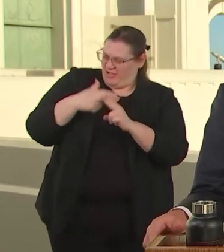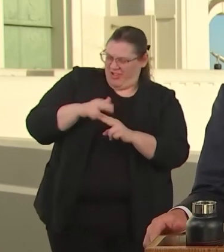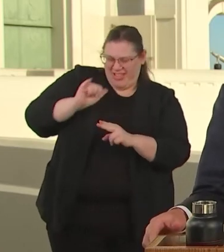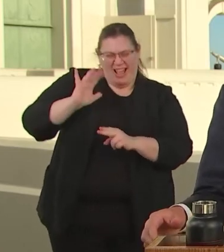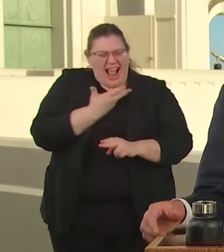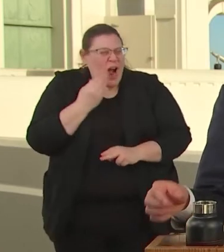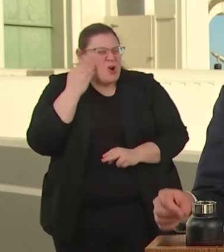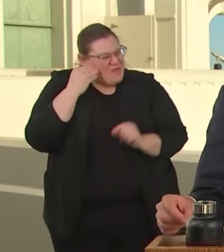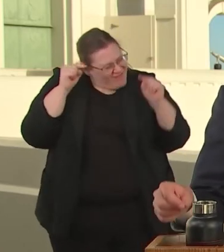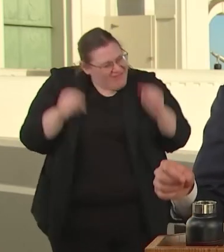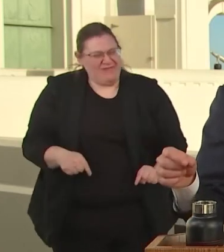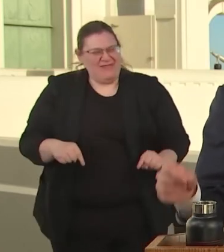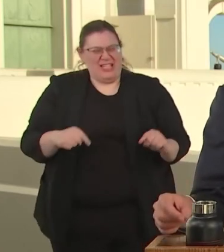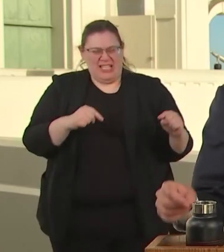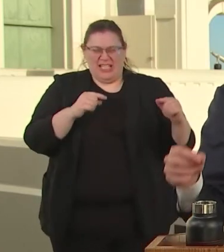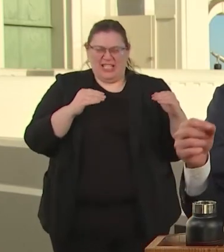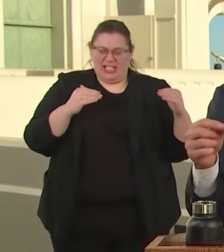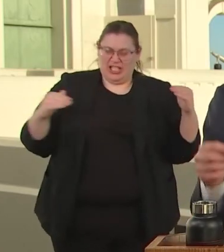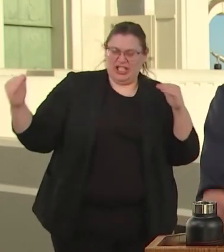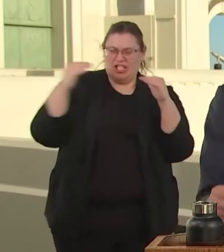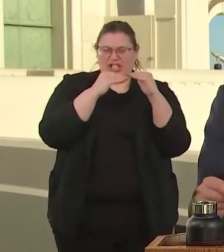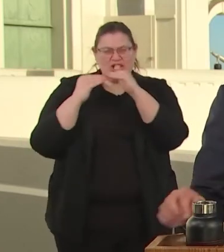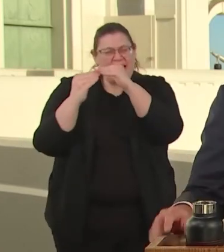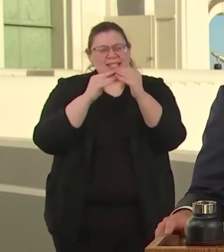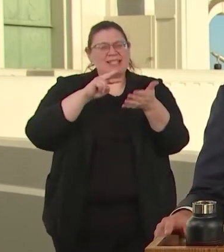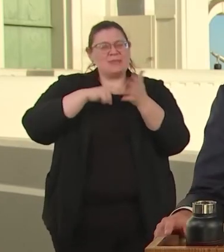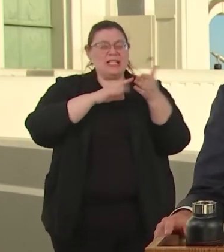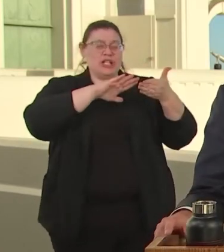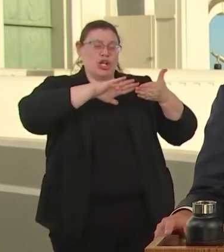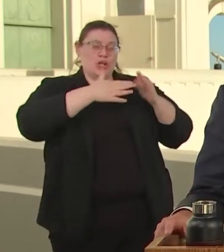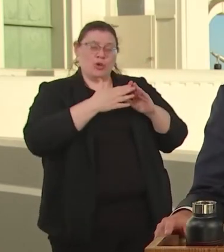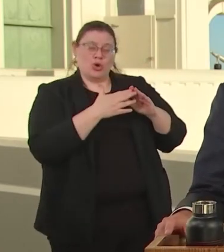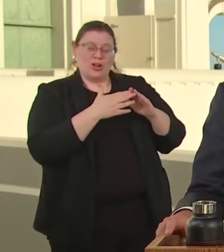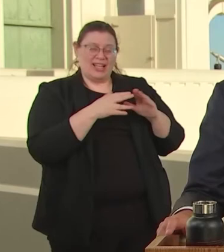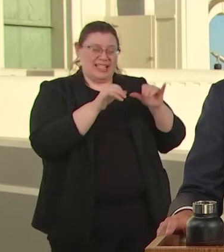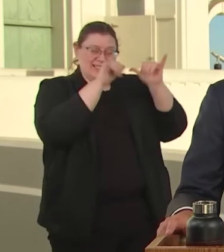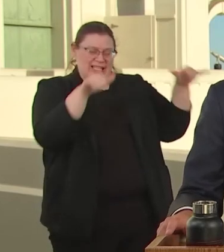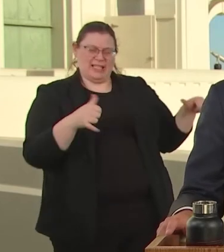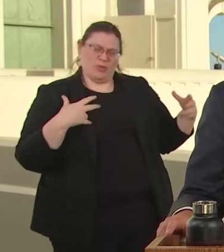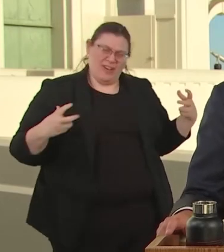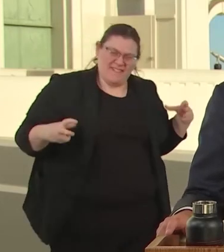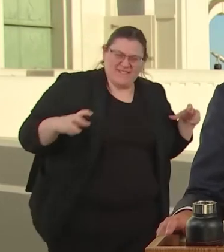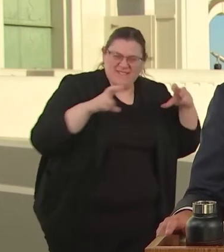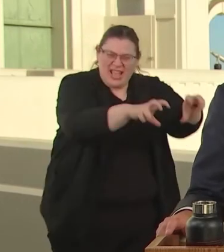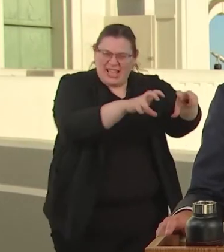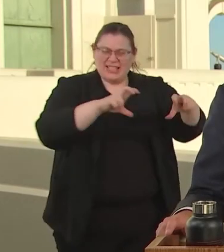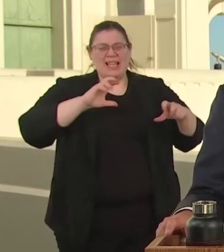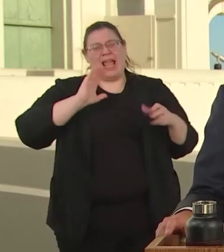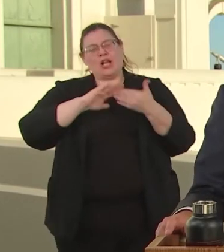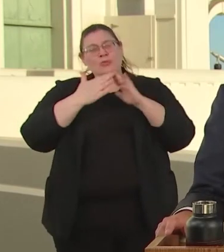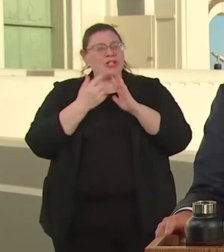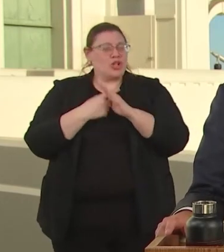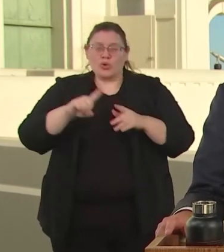COMMUNITY INFRASTRUCTURE. AND OUR COMMUNITY STARTS WITH OUR YOUTH. FOR L.A.'S YOUTH THIS BUDGET